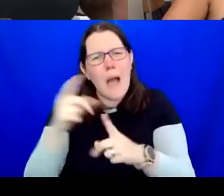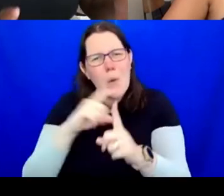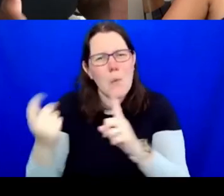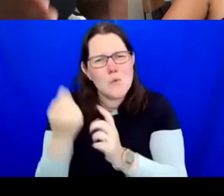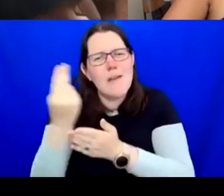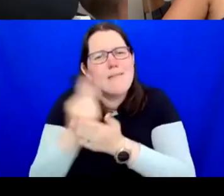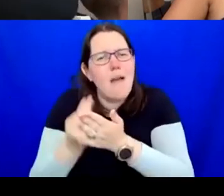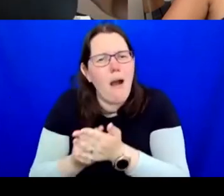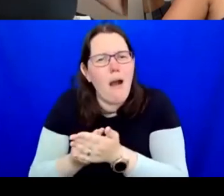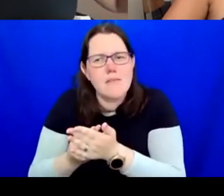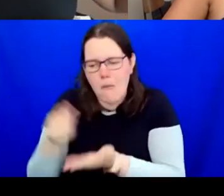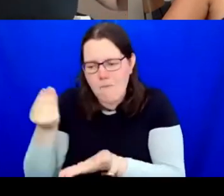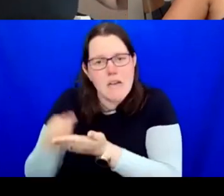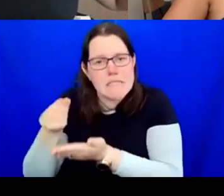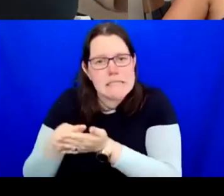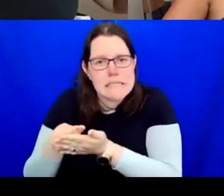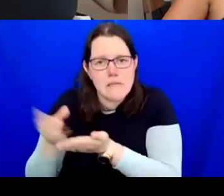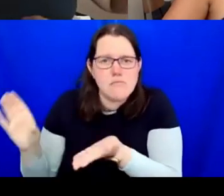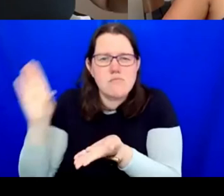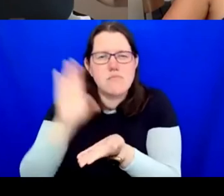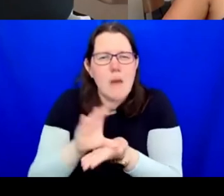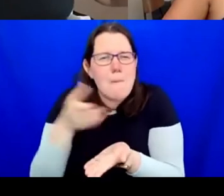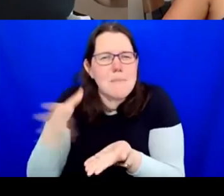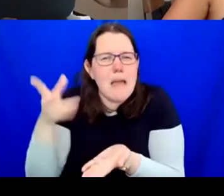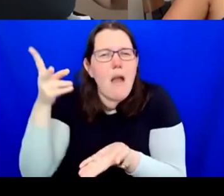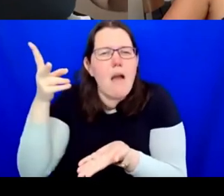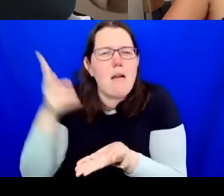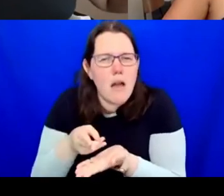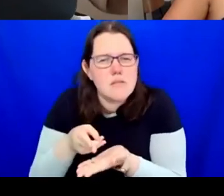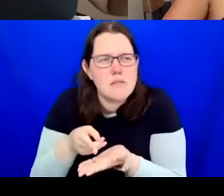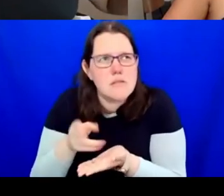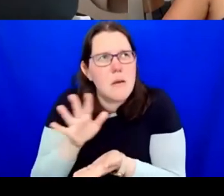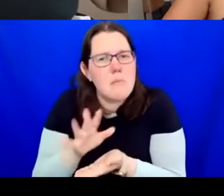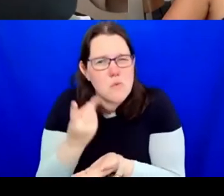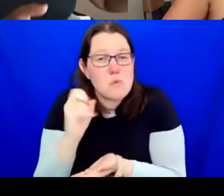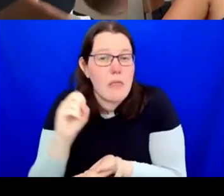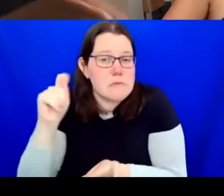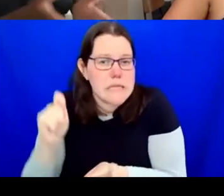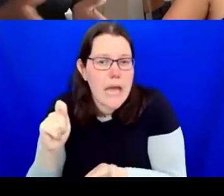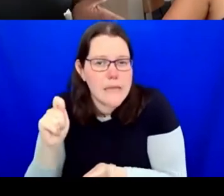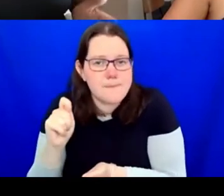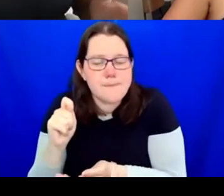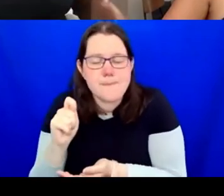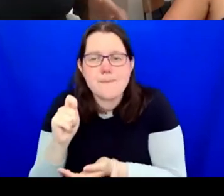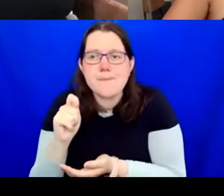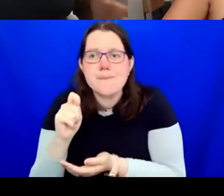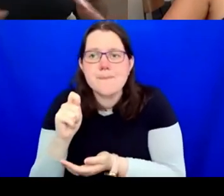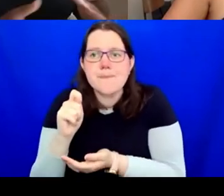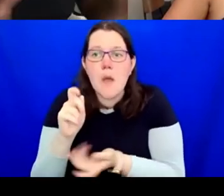and was cut back in, that was around 2010, and we went to this kind of contemporary model for the